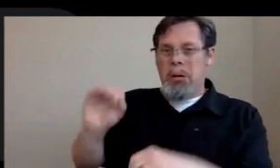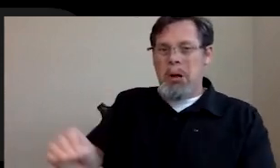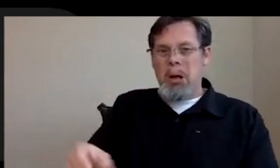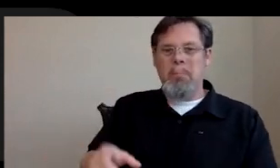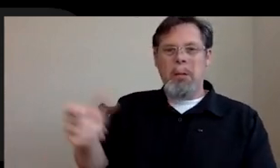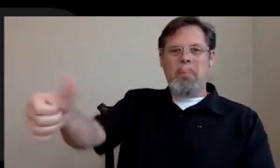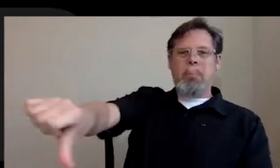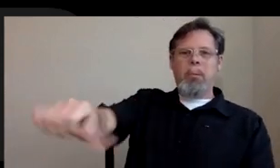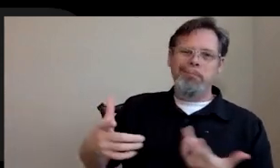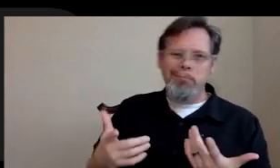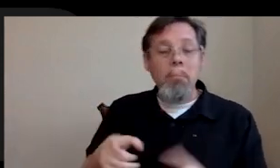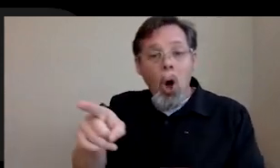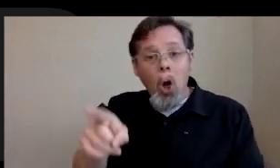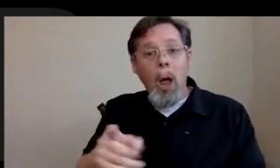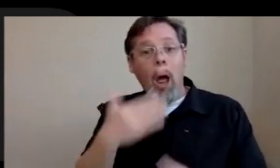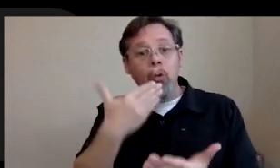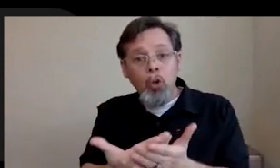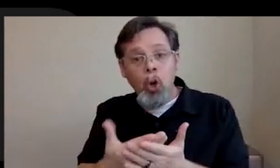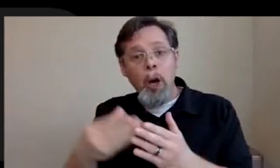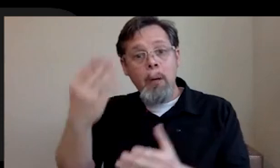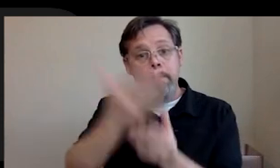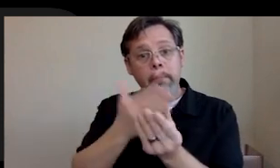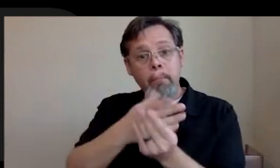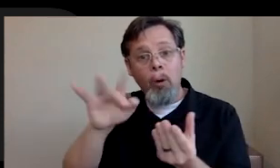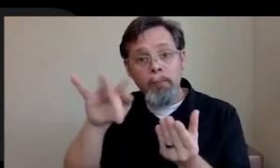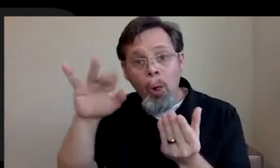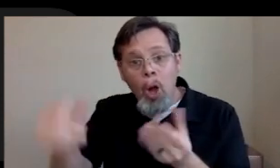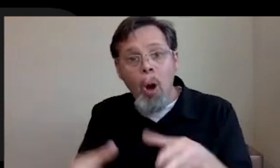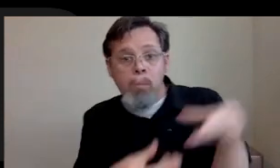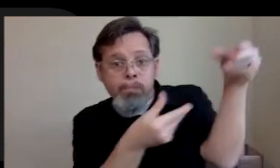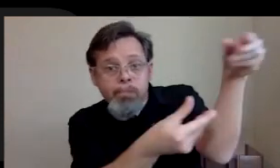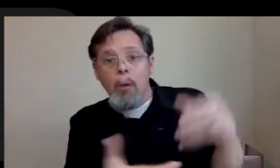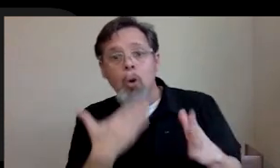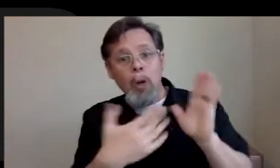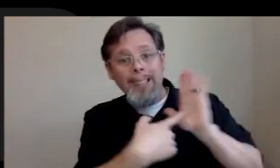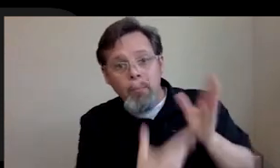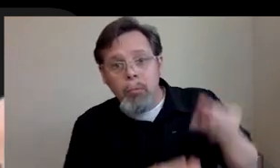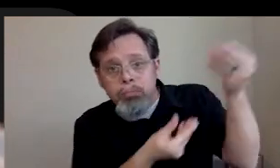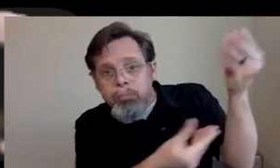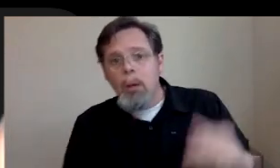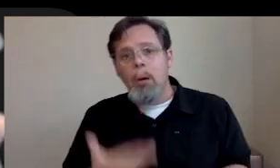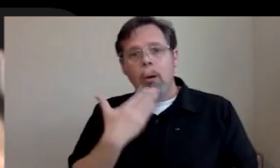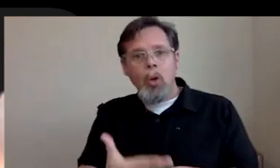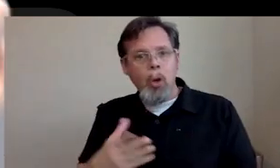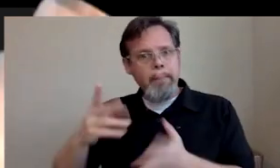great attitude, great work ethic, you can still get a job just like somebody who went to school and got a degree. So don't let getting a degree